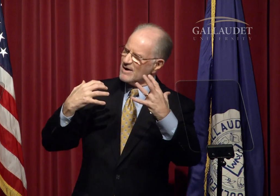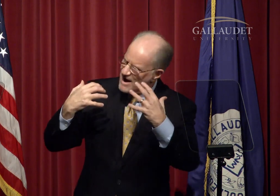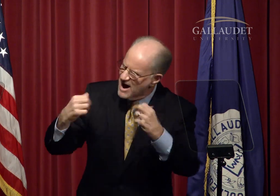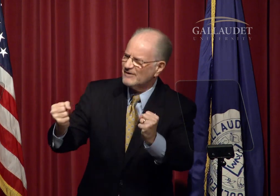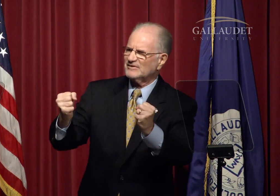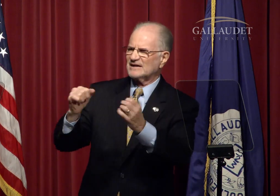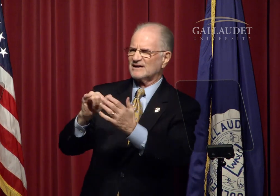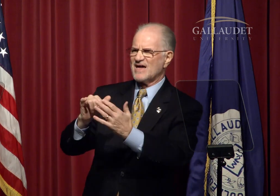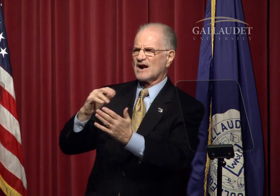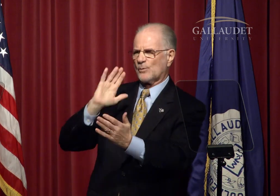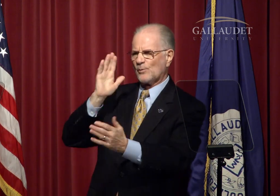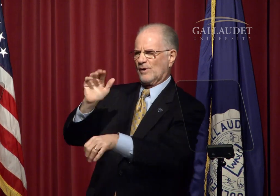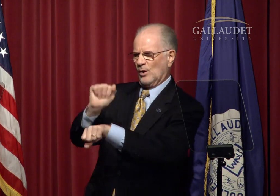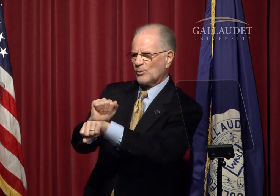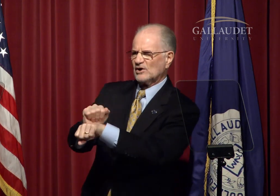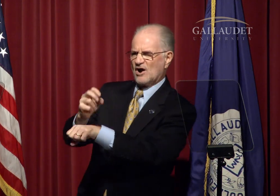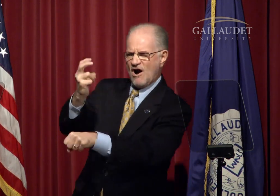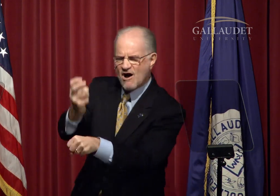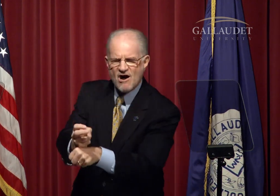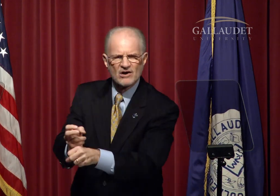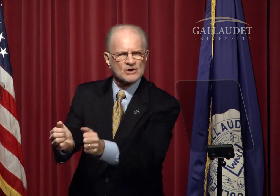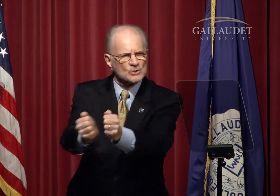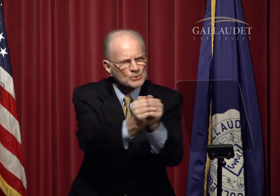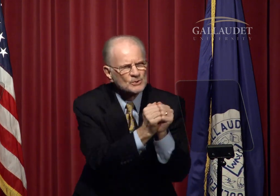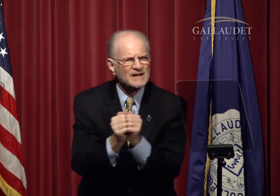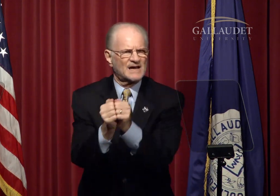I am confident that we will work hard -